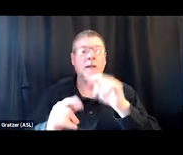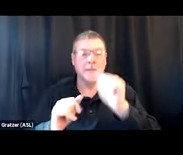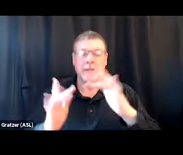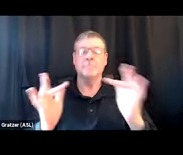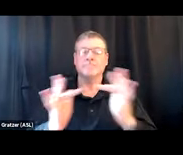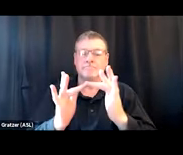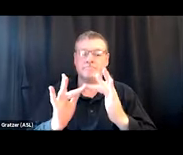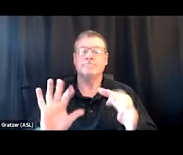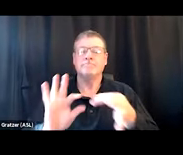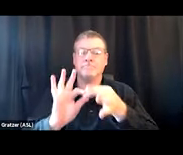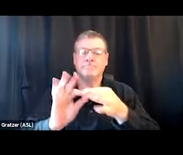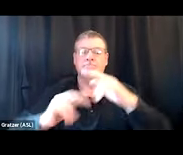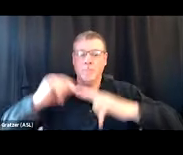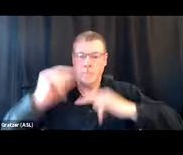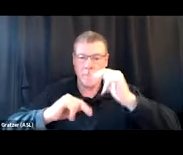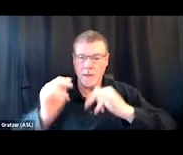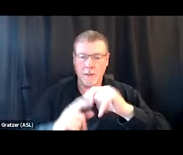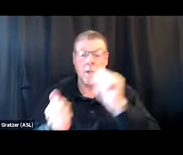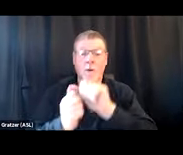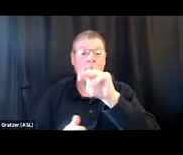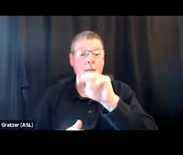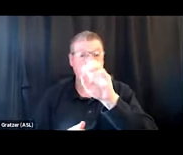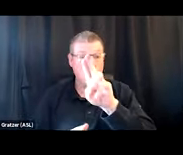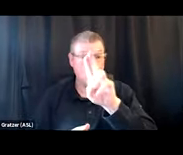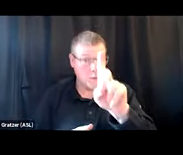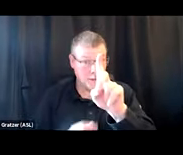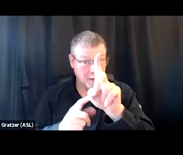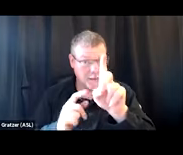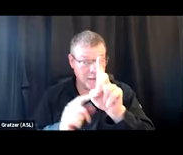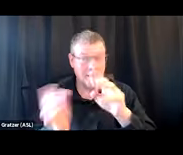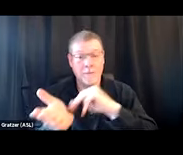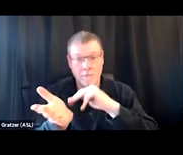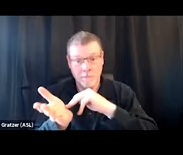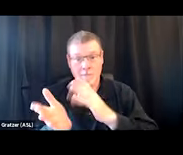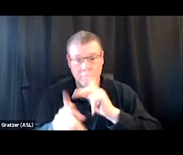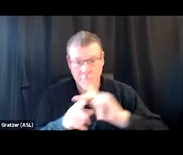So are you building relationships with MOUD providers? Are you advocating for the people in your care?